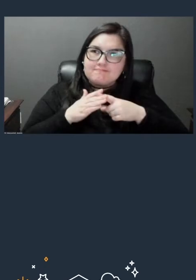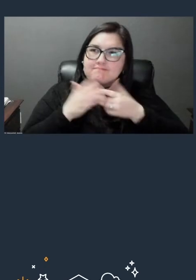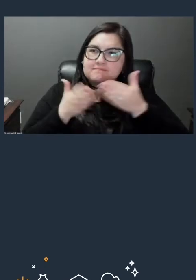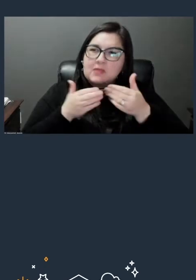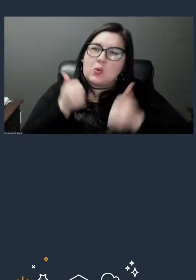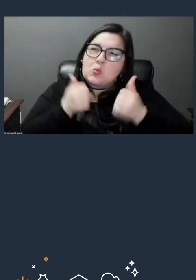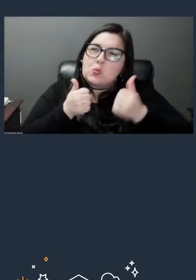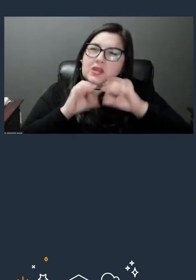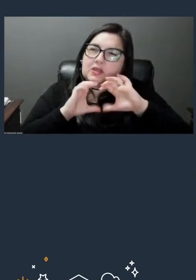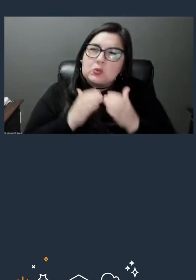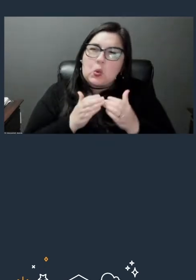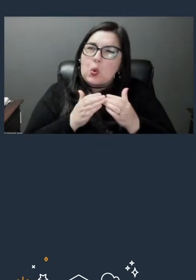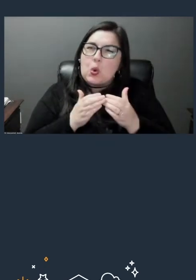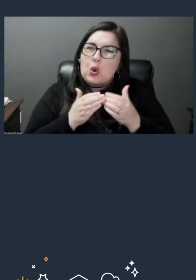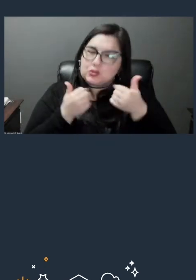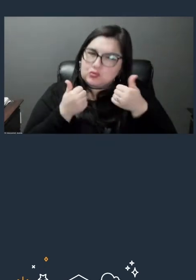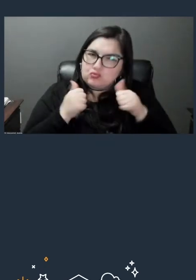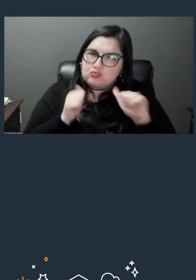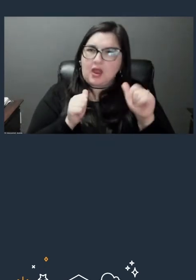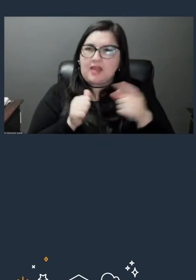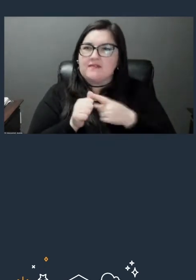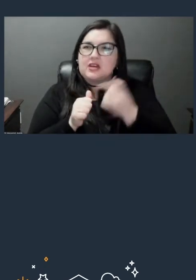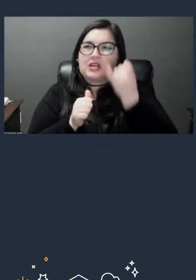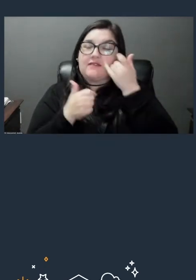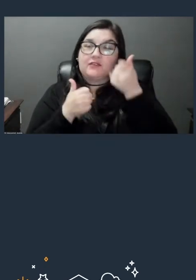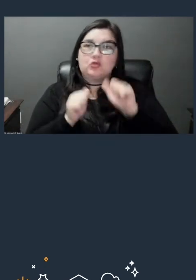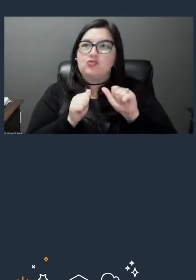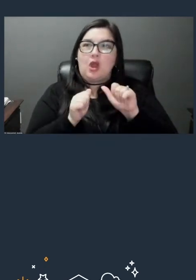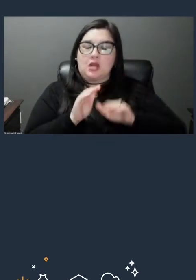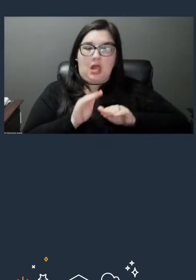if you're just trying to get a foothold in cloud skills?